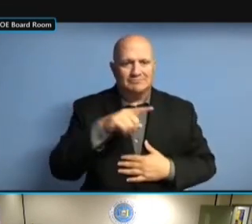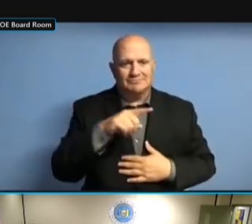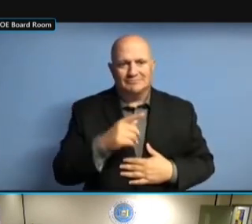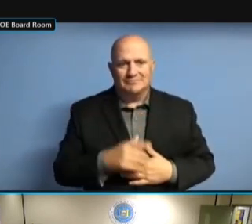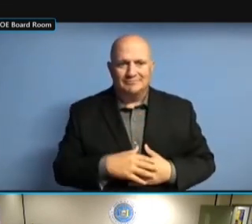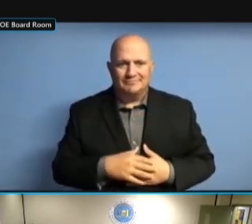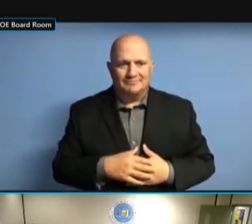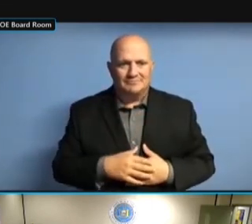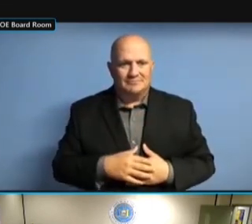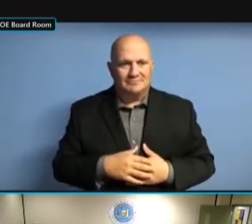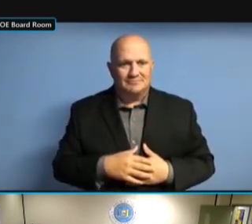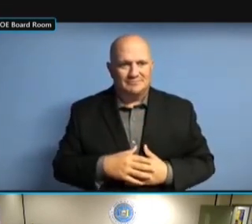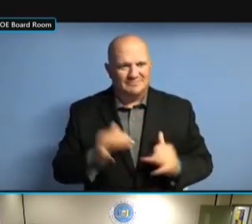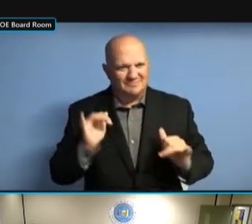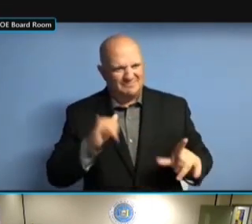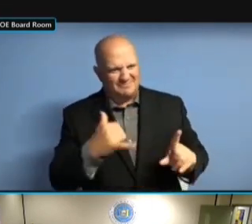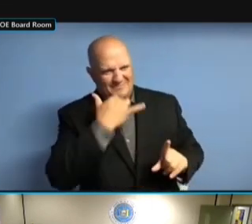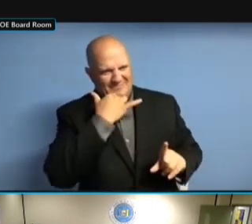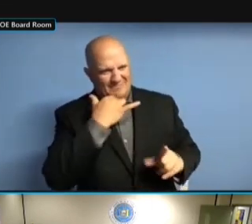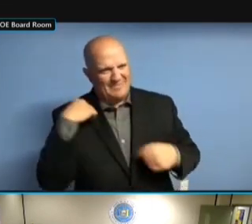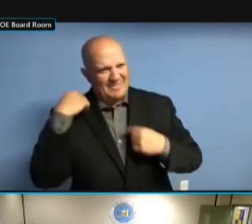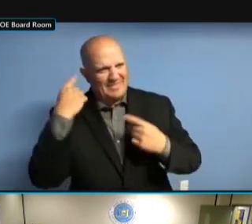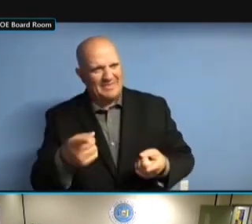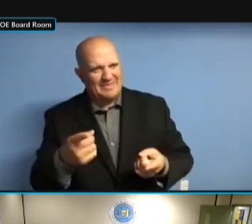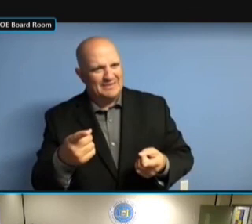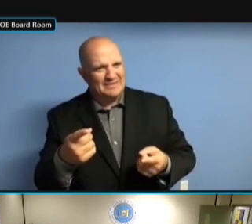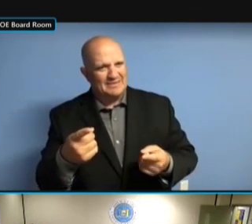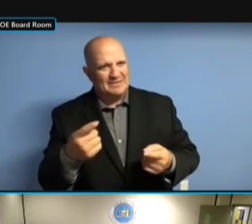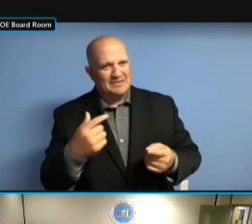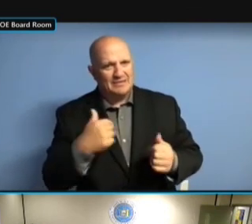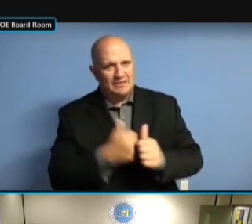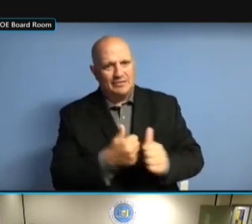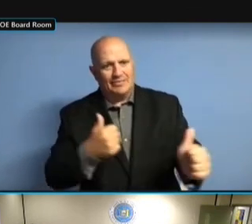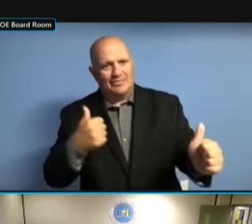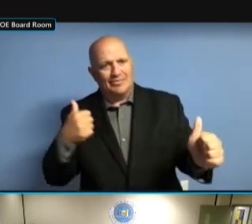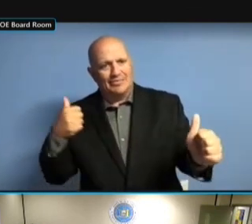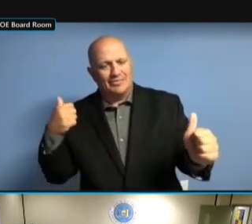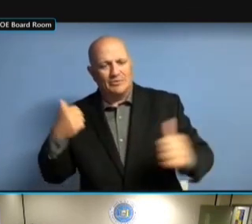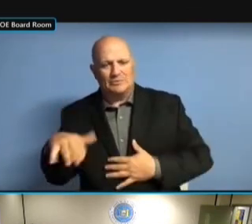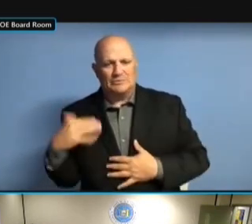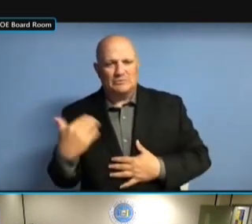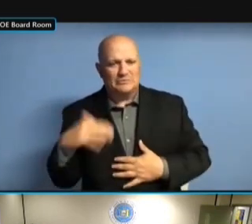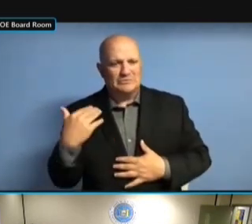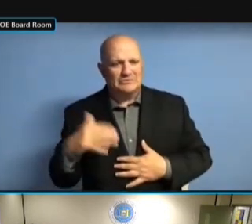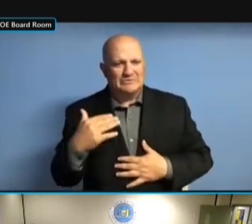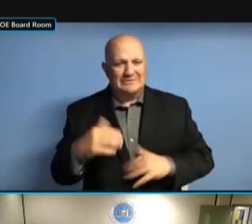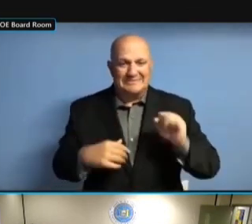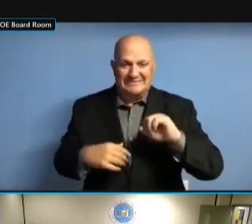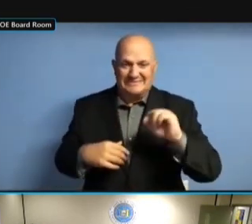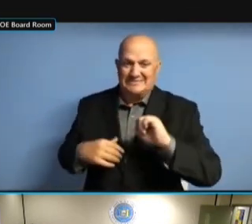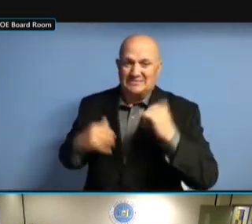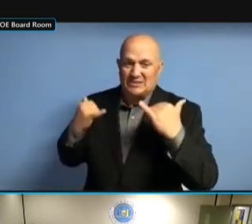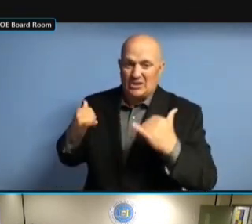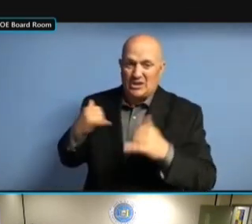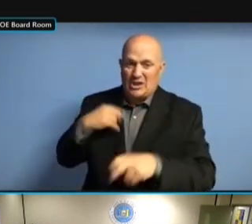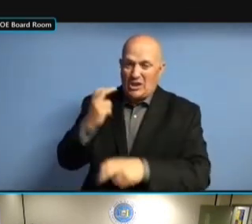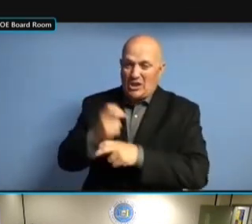ABSOLUTELY, THE LONGER IT ABSOLUTELY, THE LONGER IT LINGERED, ABSOLUTELY, THE LONGER IT LINGERED, THE ABSOLUTELY, THE LONGER IT LINGERED, THE HARDER ABSOLUTELY, THE LONGER IT LINGERED, THE HARDER IT ABSOLUTELY, THE LONGER IT LINGERED, THE HARDER IT IS ABSOLUTELY, THE LONGER IT LINGERED, THE HARDER IT IS TO LINGERED, THE HARDER IT IS TO LINGERED, THE HARDER IT IS TO RECTIFY. RECTIFY. RECTIFY. ESPECIALLY RECTIFY. ESPECIALLY THE RECTIFY. ESPECIALLY THE PUBLIC RECTIFY. ESPECIALLY THE PUBLIC WHO RECTIFY. ESPECIALLY THE PUBLIC WHO DIDN'T ESPECIALLY THE PUBLIC WHO DIDN'T ESPECIALLY THE PUBLIC WHO DIDN'T HAVE ESPECIALLY THE PUBLIC WHO DIDN'T HAVE ANY ESPECIALLY THE PUBLIC WHO DIDN'T HAVE ANY IDEA ESPECIALLY THE PUBLIC WHO DIDN'T HAVE ANY IDEA WHAT ESPECIALLY THE PUBLIC WHO DIDN'T HAVE ANY IDEA WHAT THESE ESPECIALLY THE PUBLIC WHO DIDN'T HAVE ANY IDEA WHAT THESE PEOPLE HAVE ANY IDEA WHAT THESE PEOPLE HAVE ANY IDEA WHAT THESE PEOPLE WAS